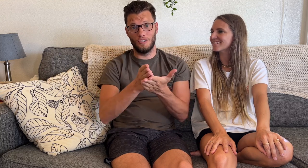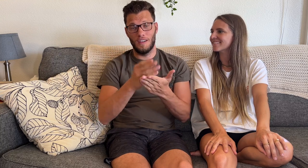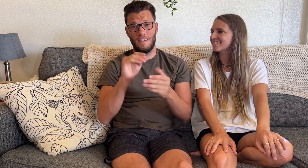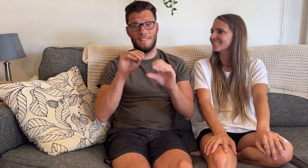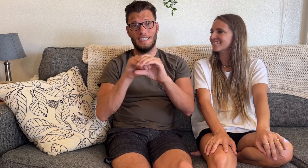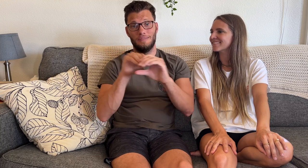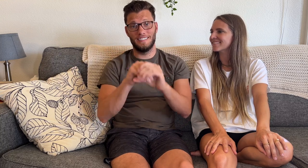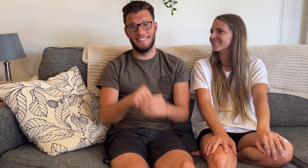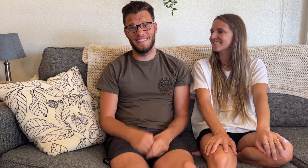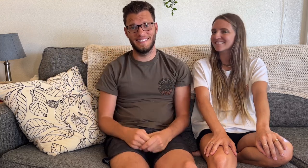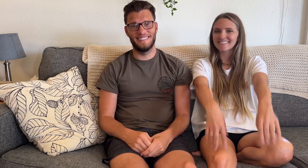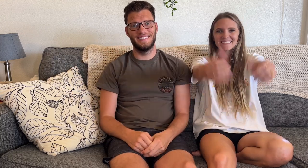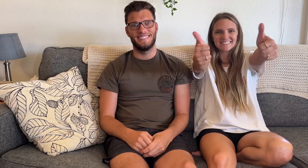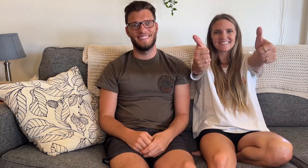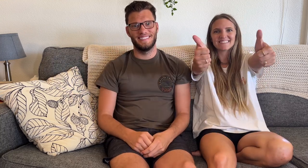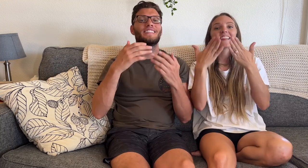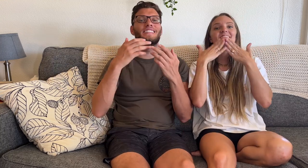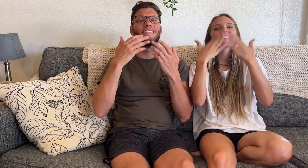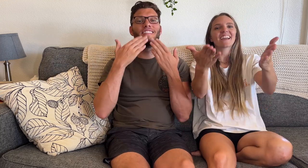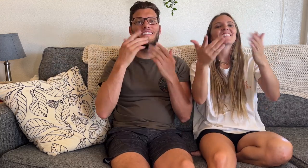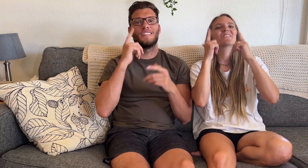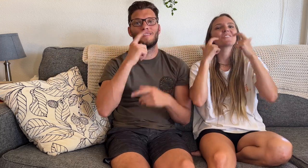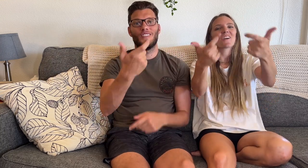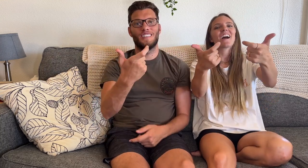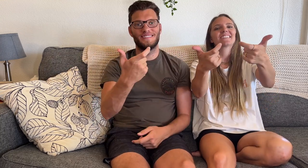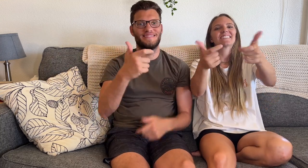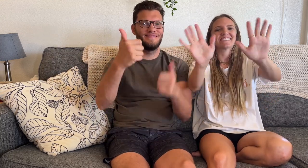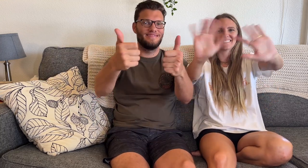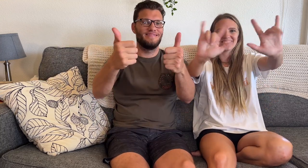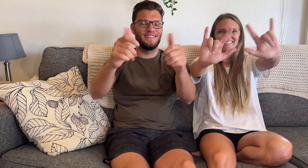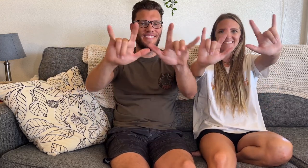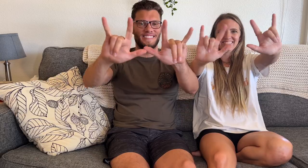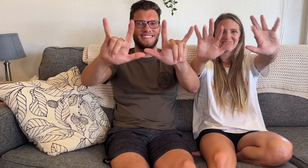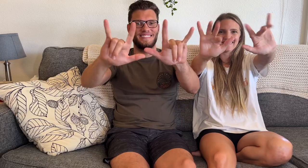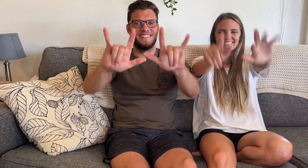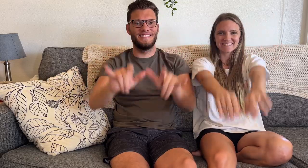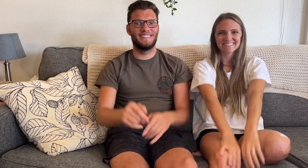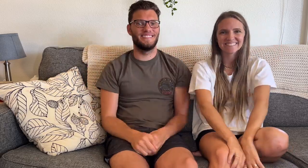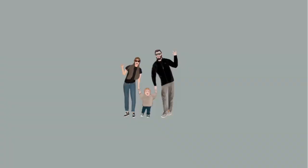Good luck with your budgeting and investing! THANKS FOR WATCHING.